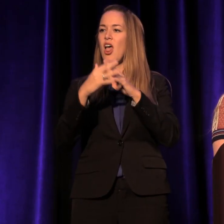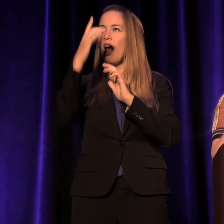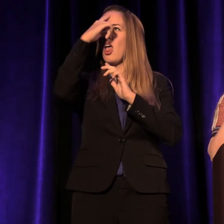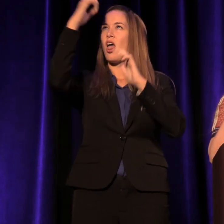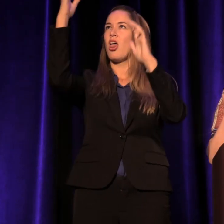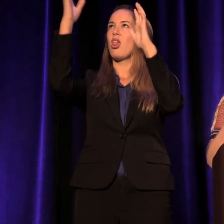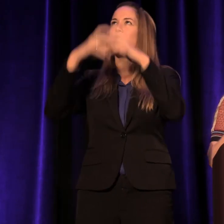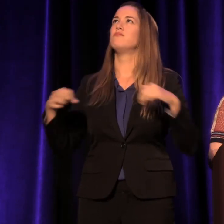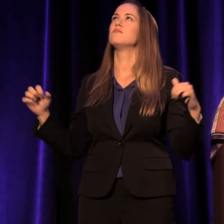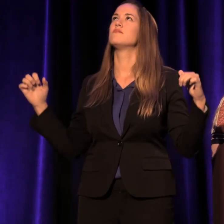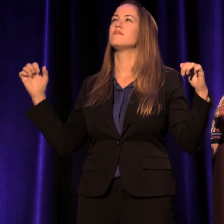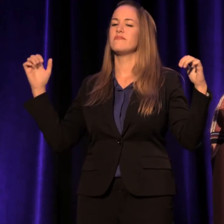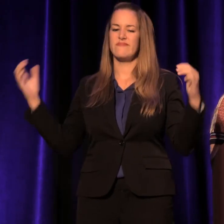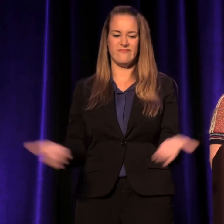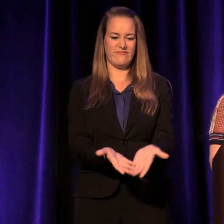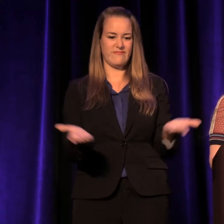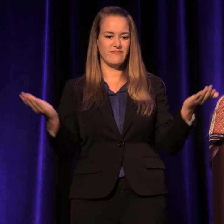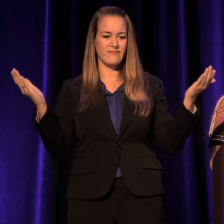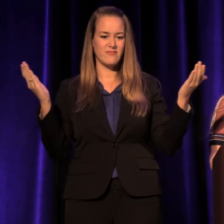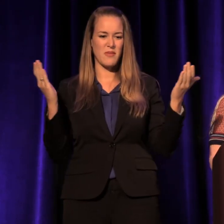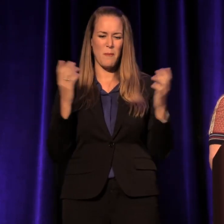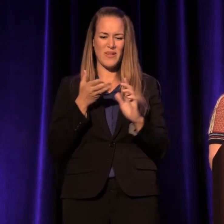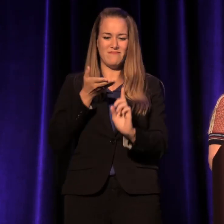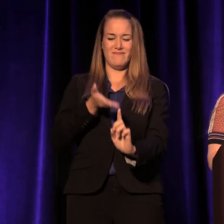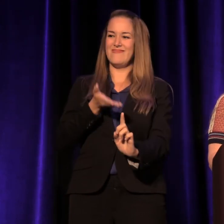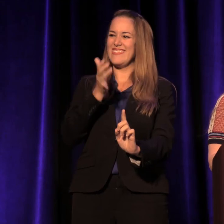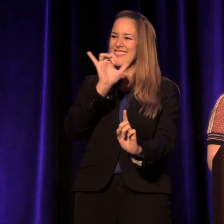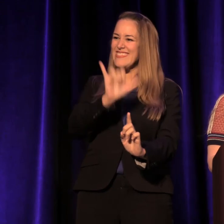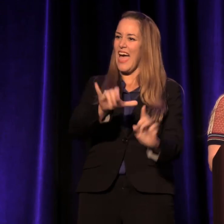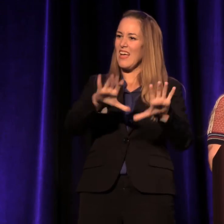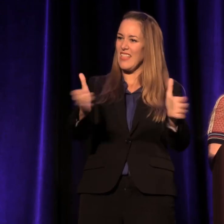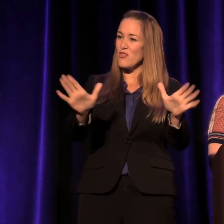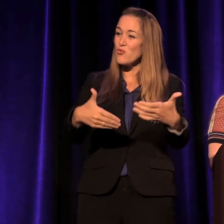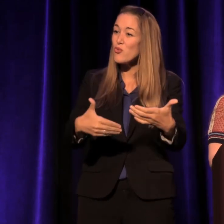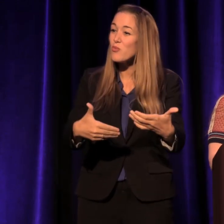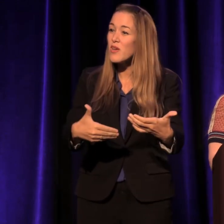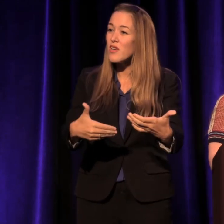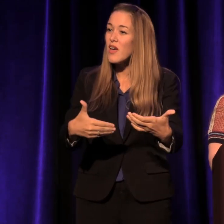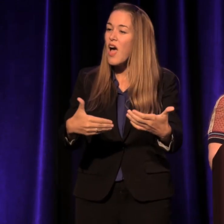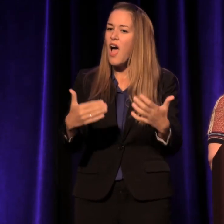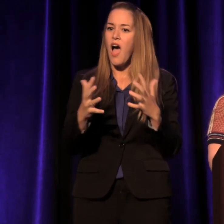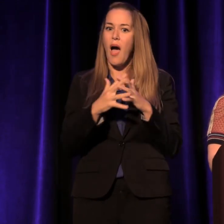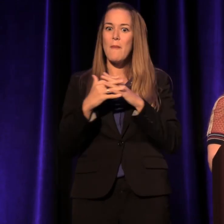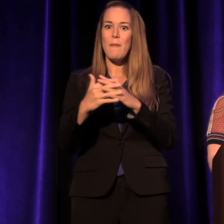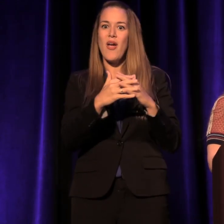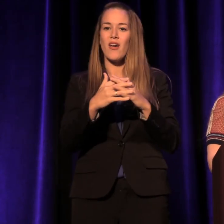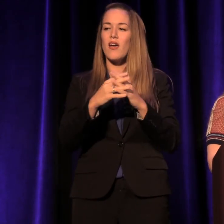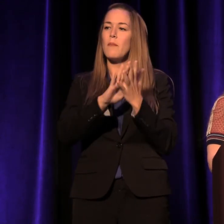And yet, it's in these classrooms that America is secularly born again.